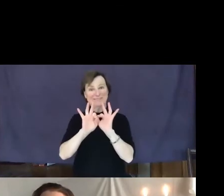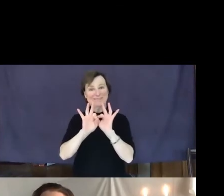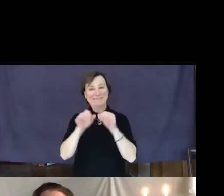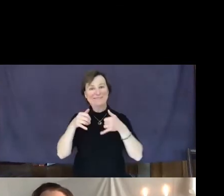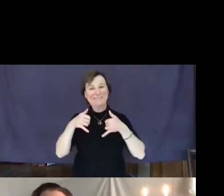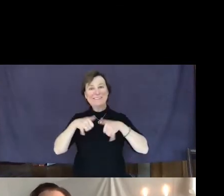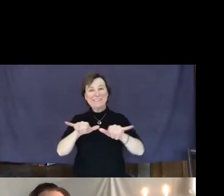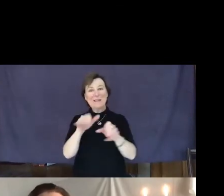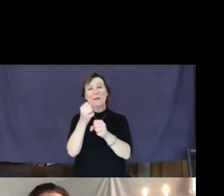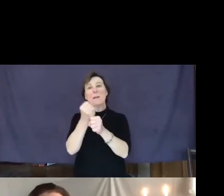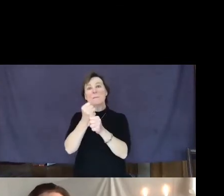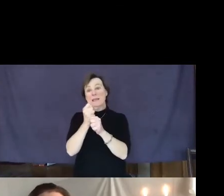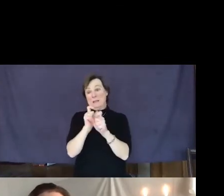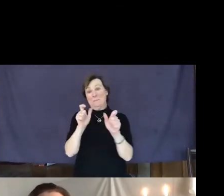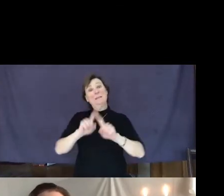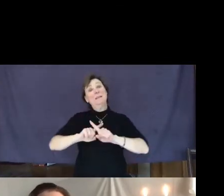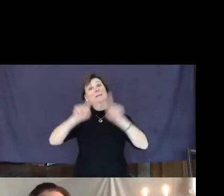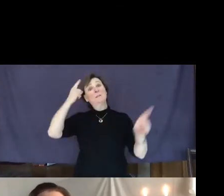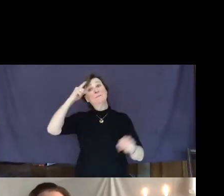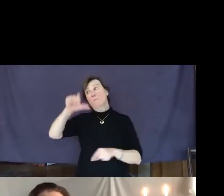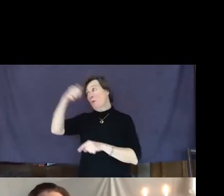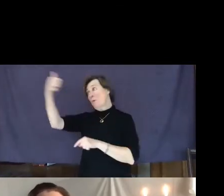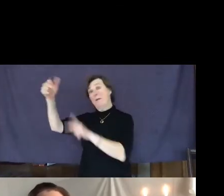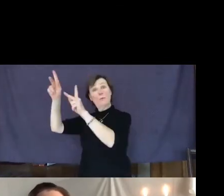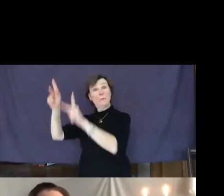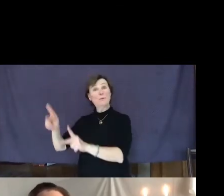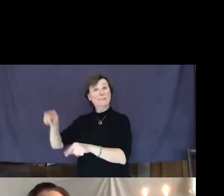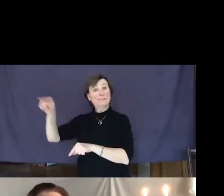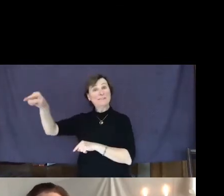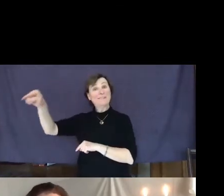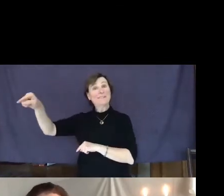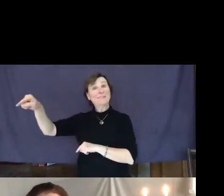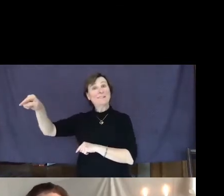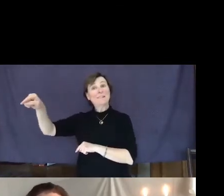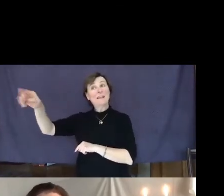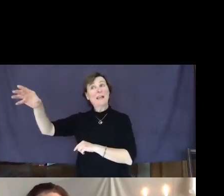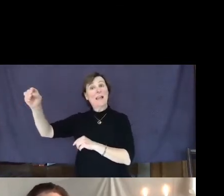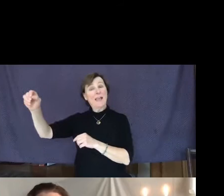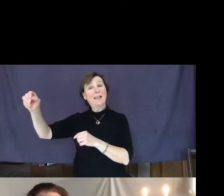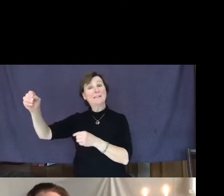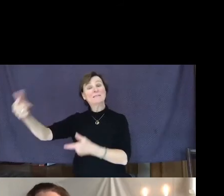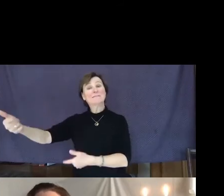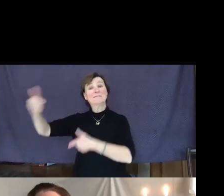for someone else, and in turn for you.